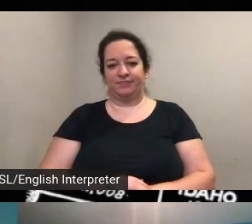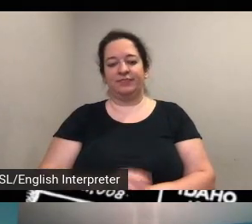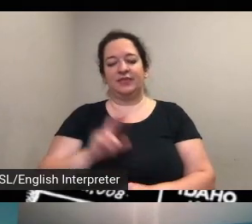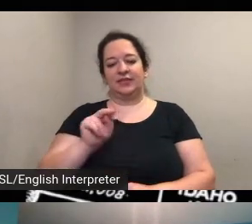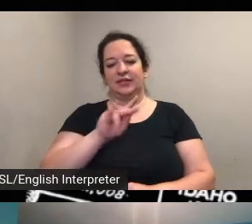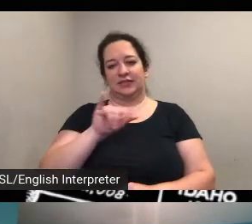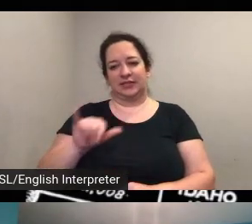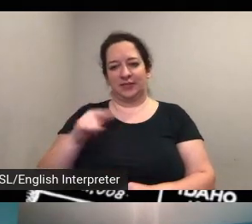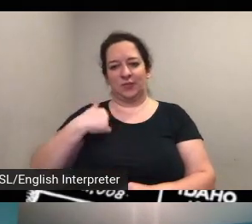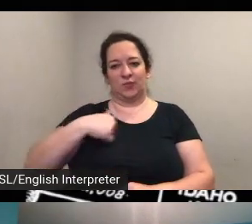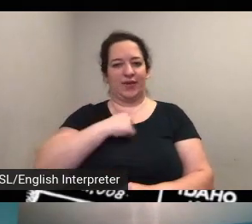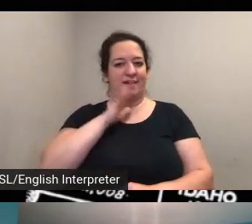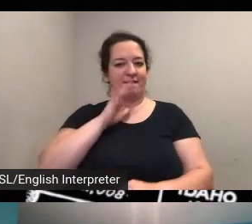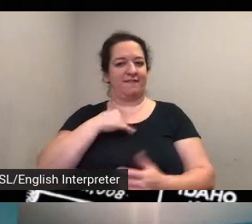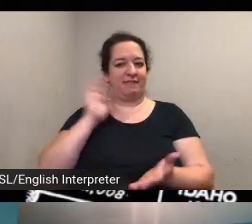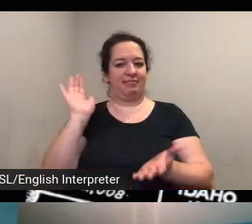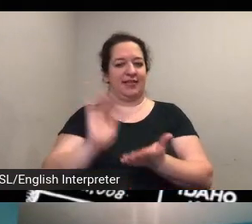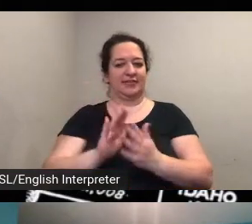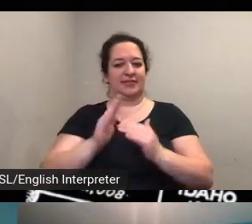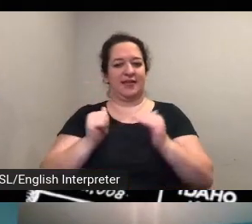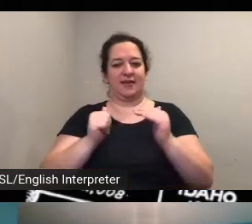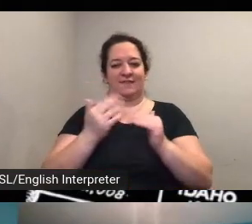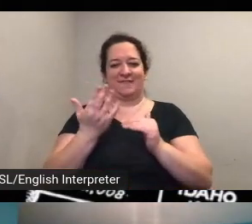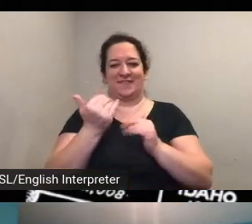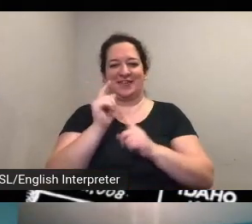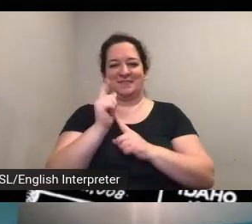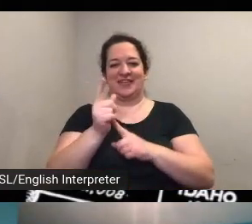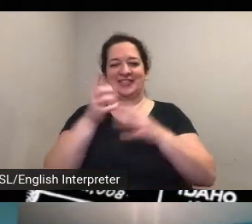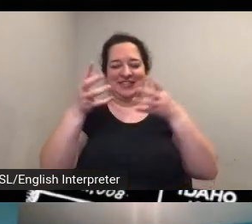a little bit less than 15 minutes left in our um event here